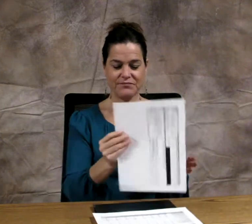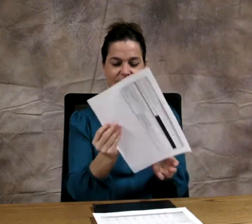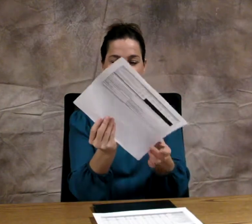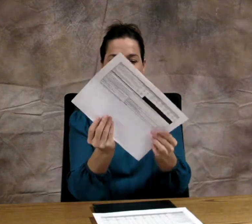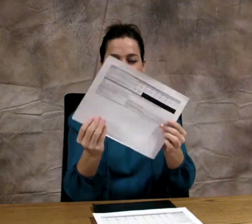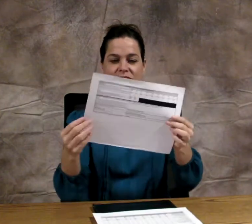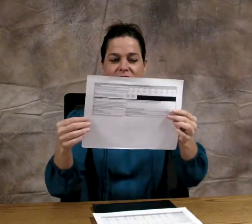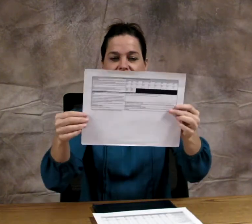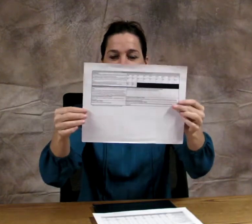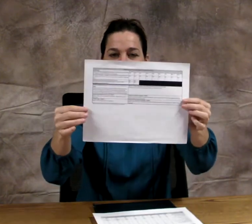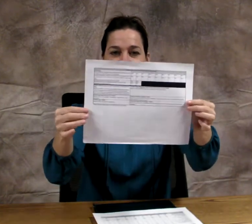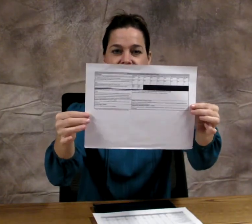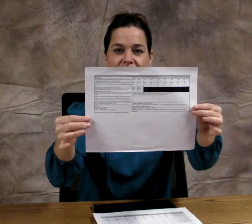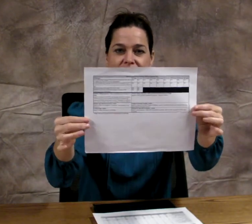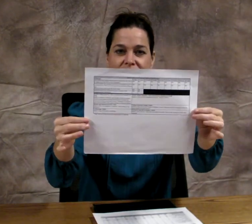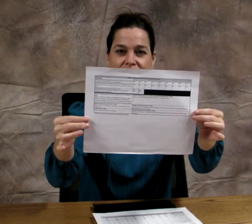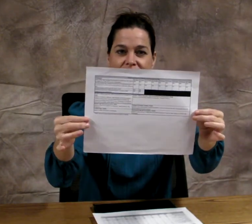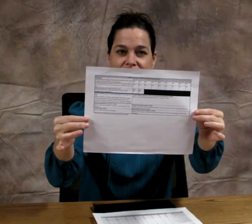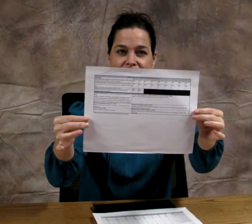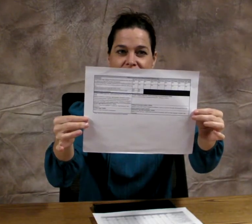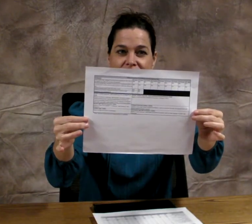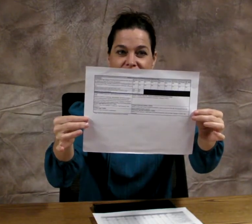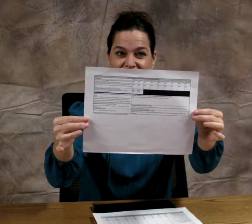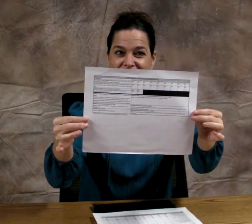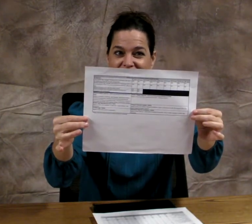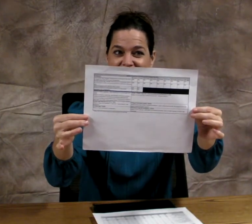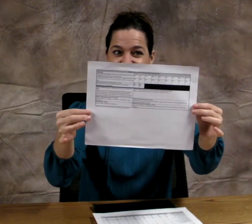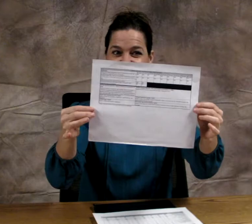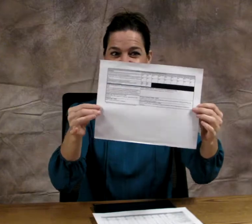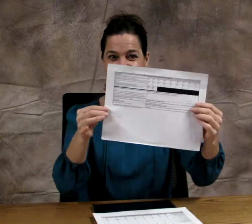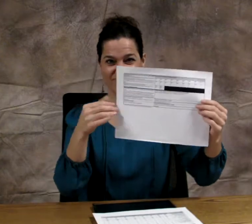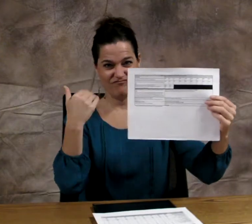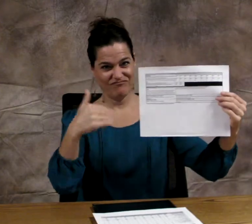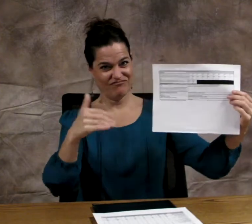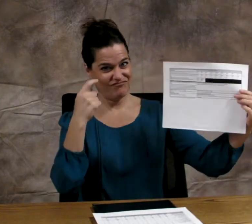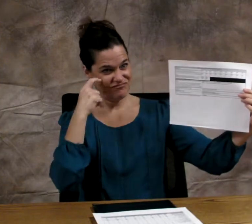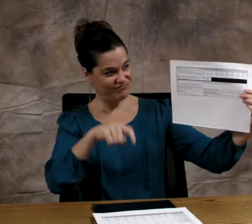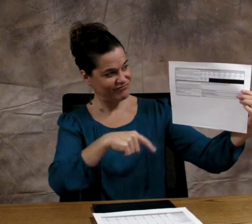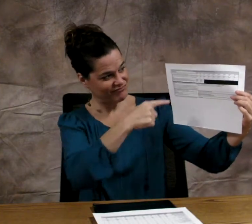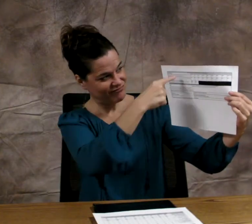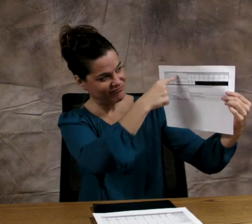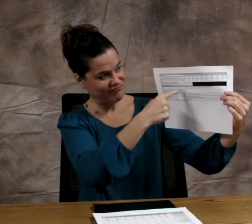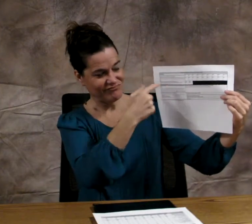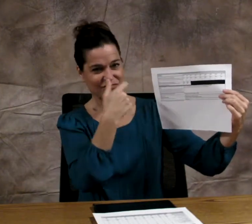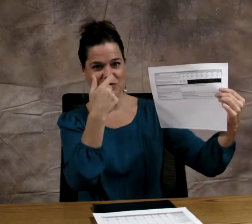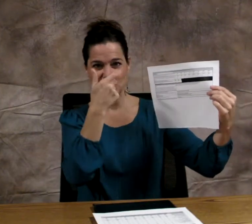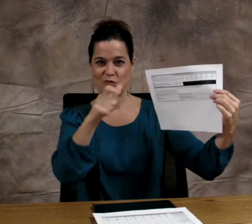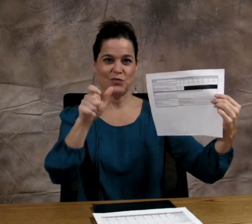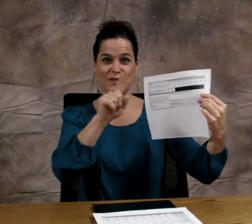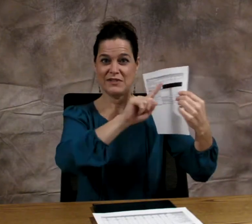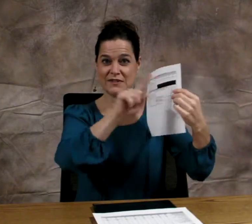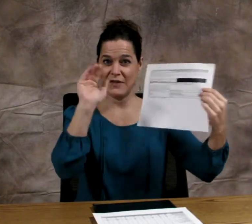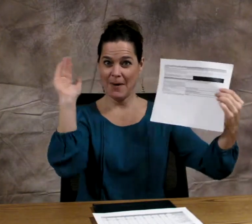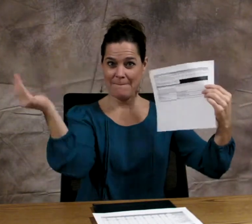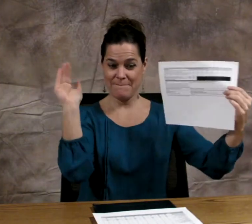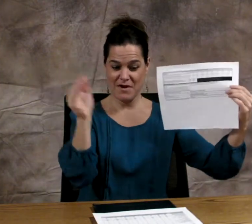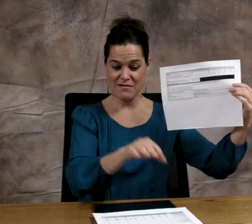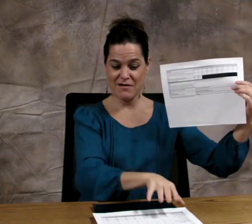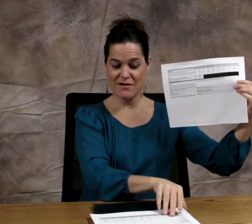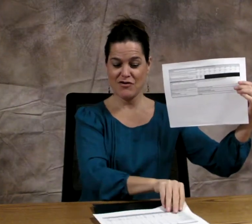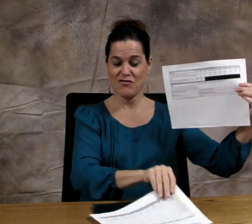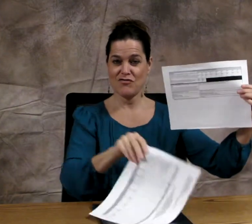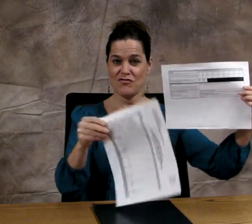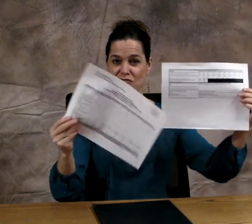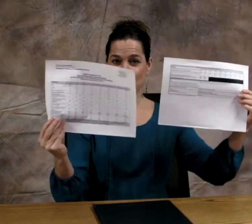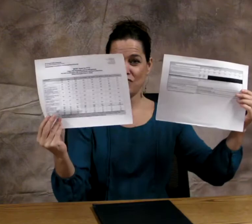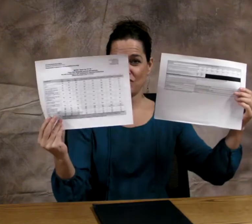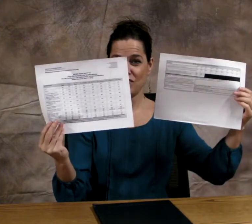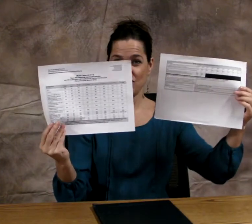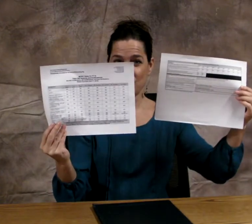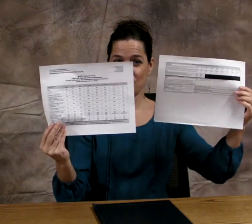There is a substantial difference as you can